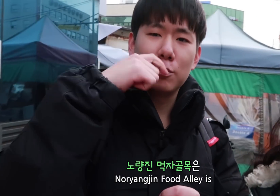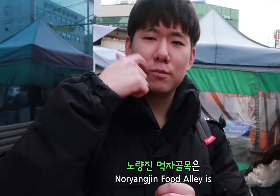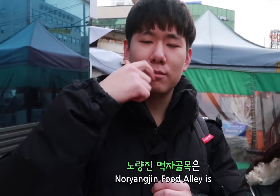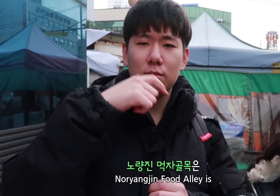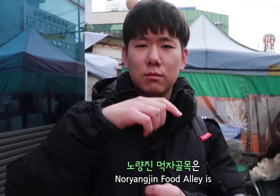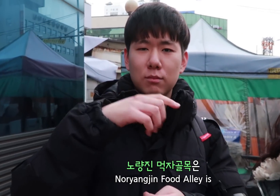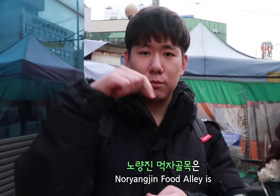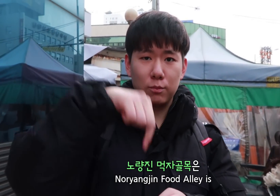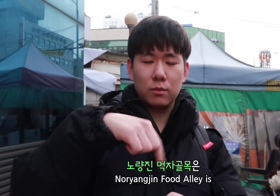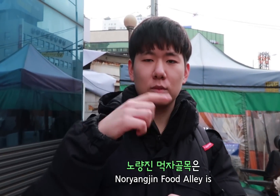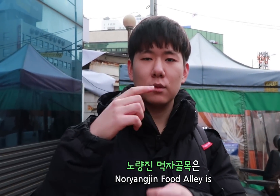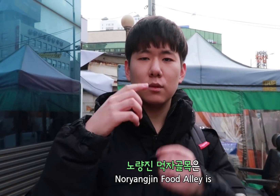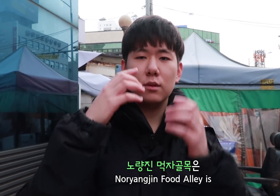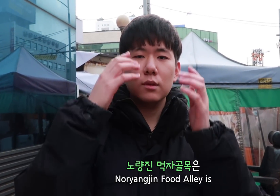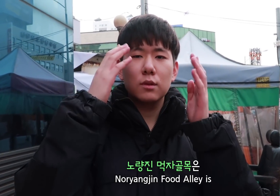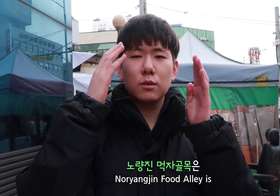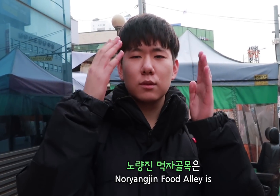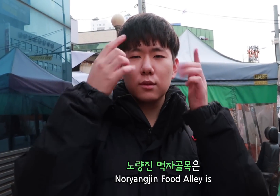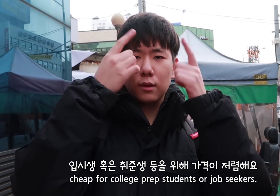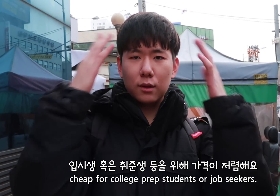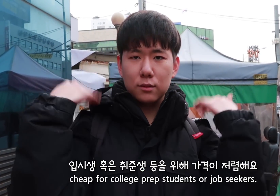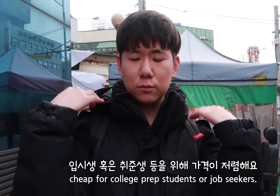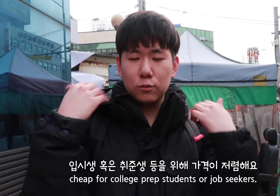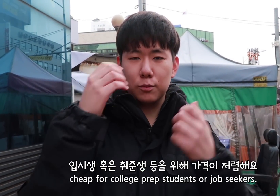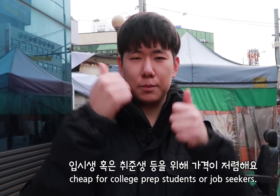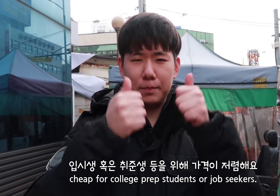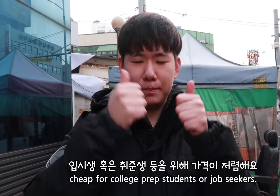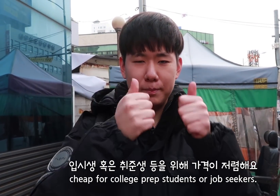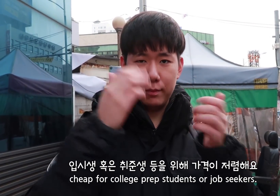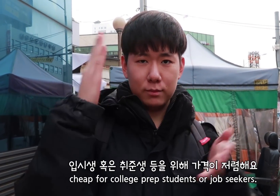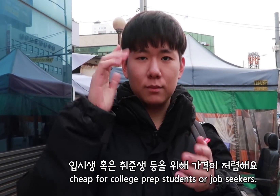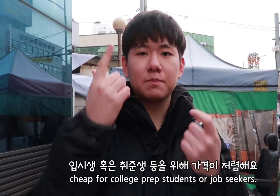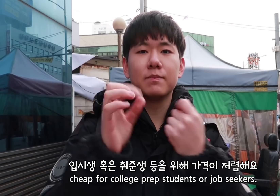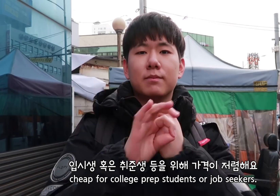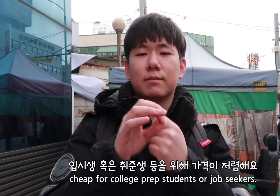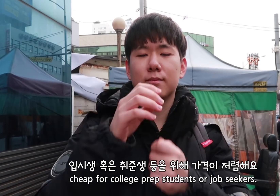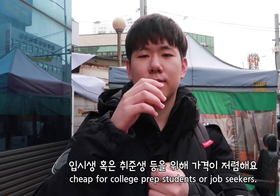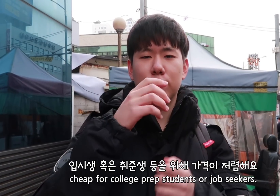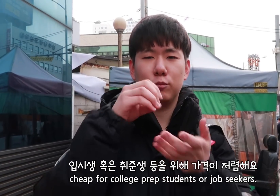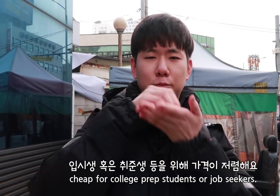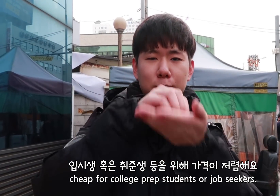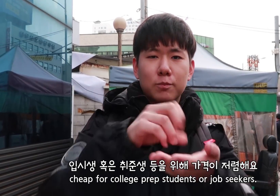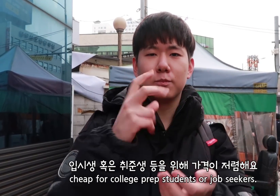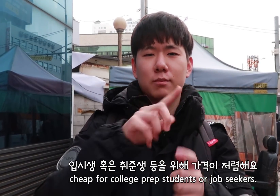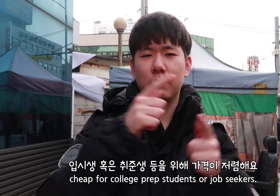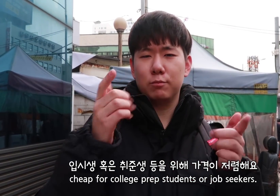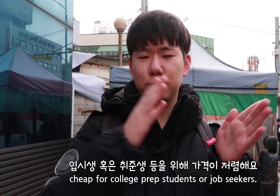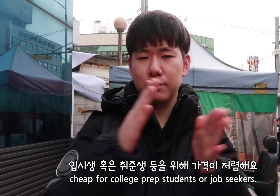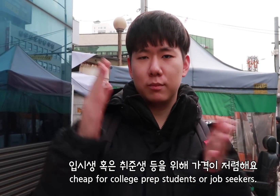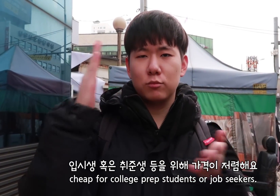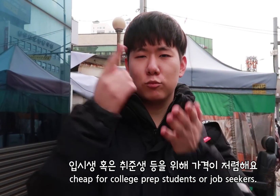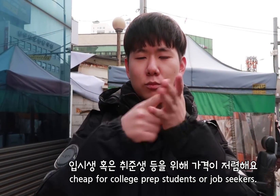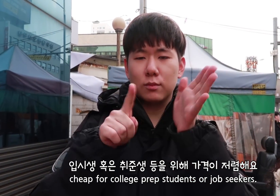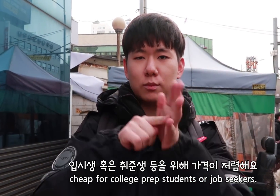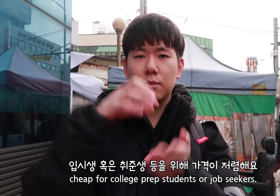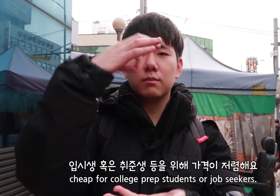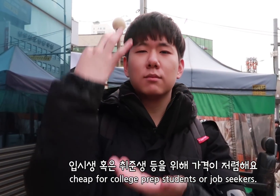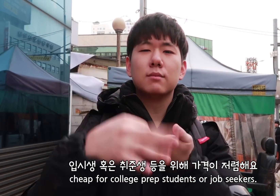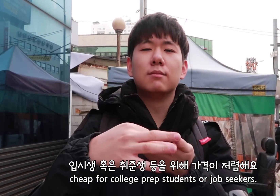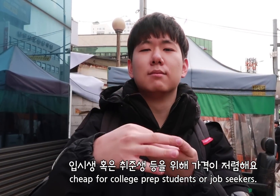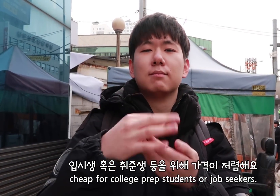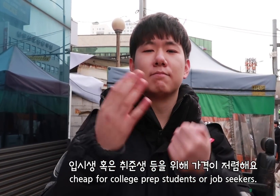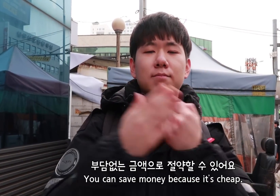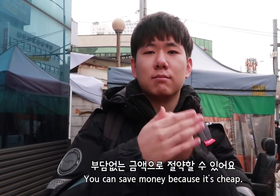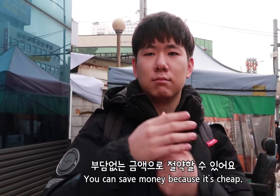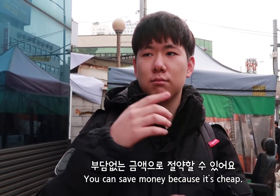Noryangjin Food Alley is cheap for college prep students or job seekers.